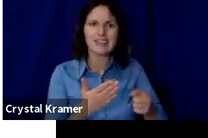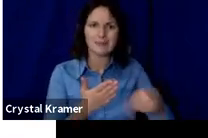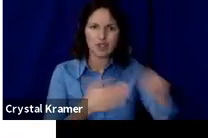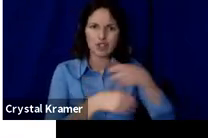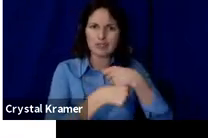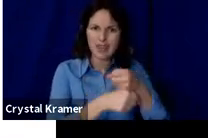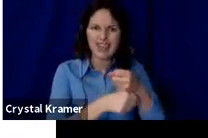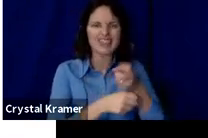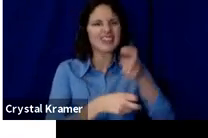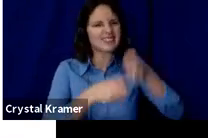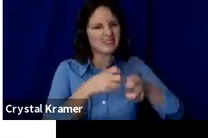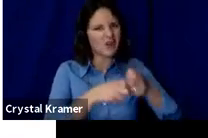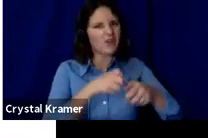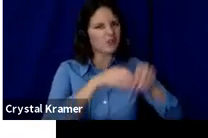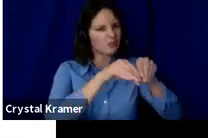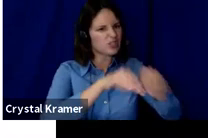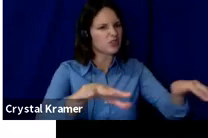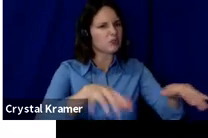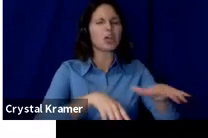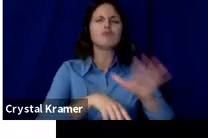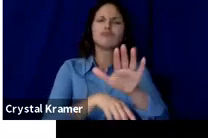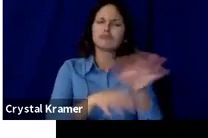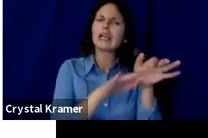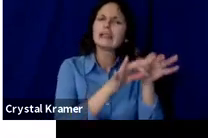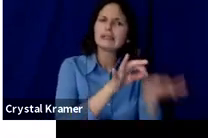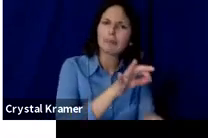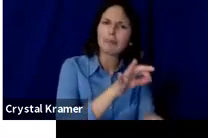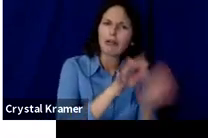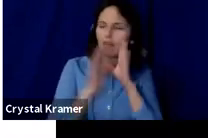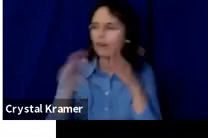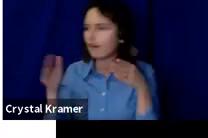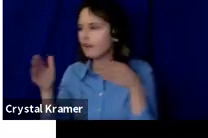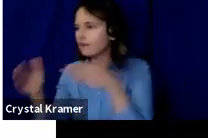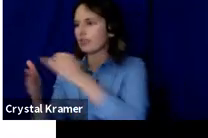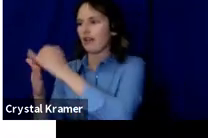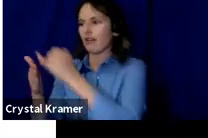Keep it simple and let people connect with the value of what you're offering inherently.